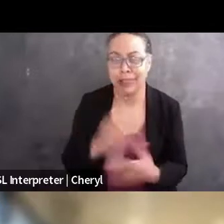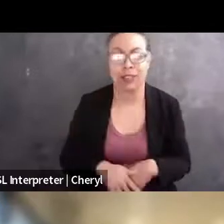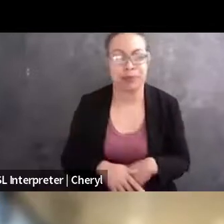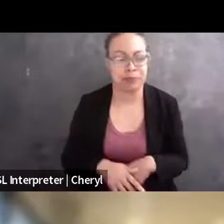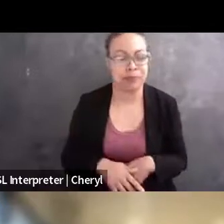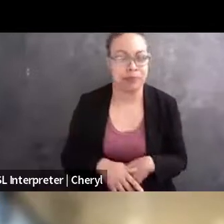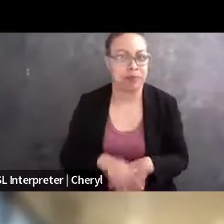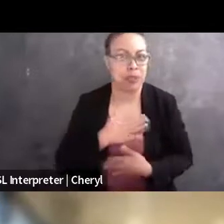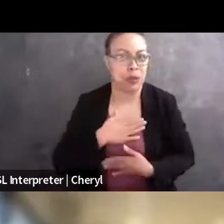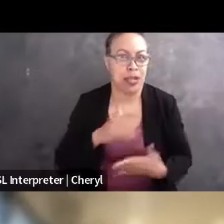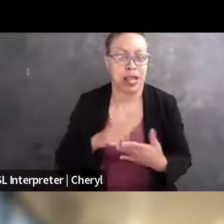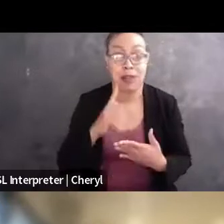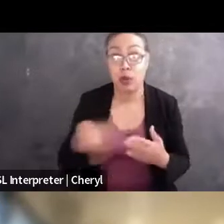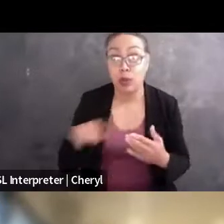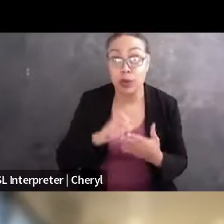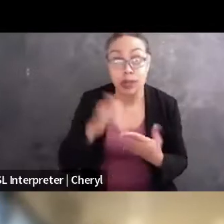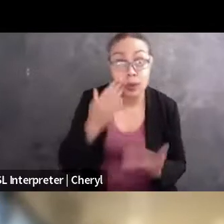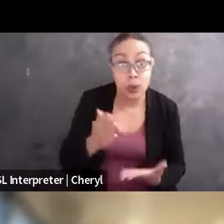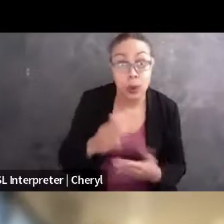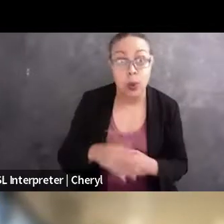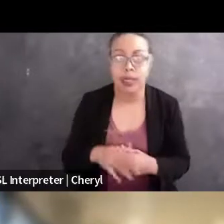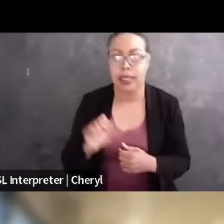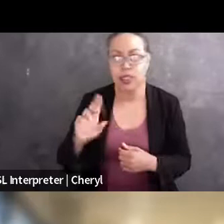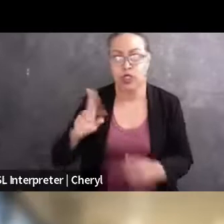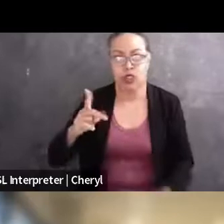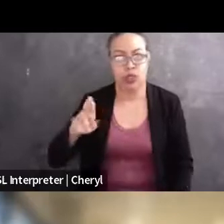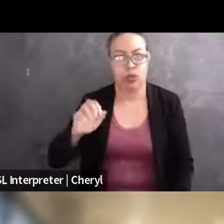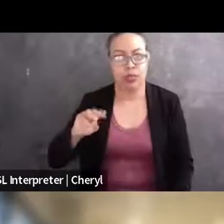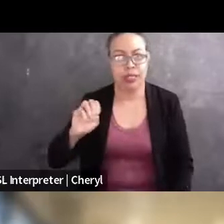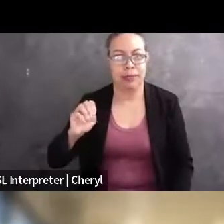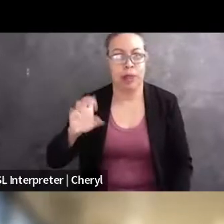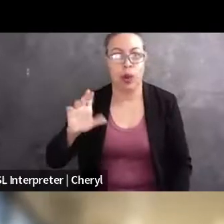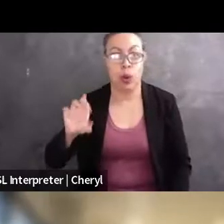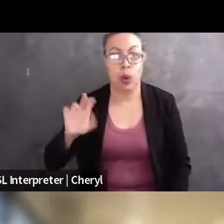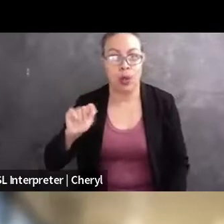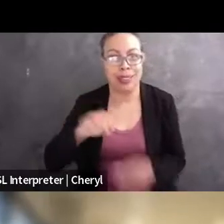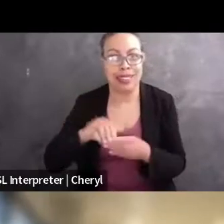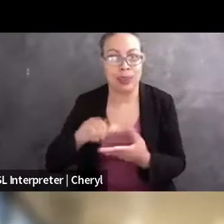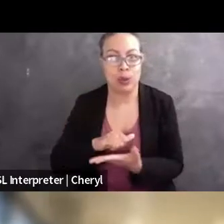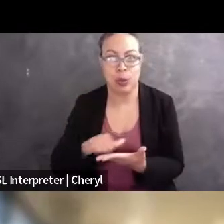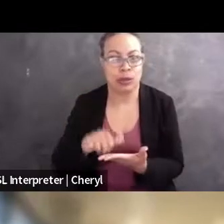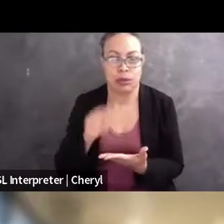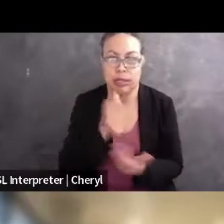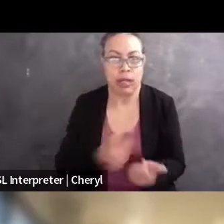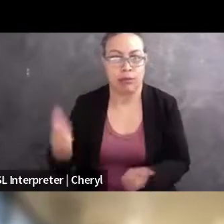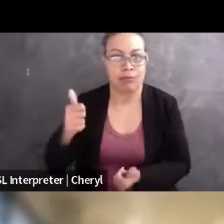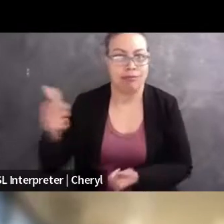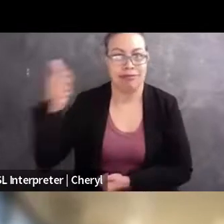For those not in the know, Supreme Court in New York is not, in fact, supreme, it's the second highest court.